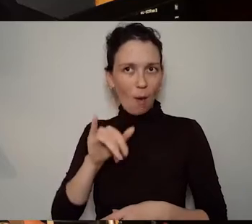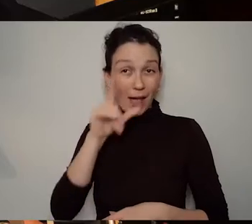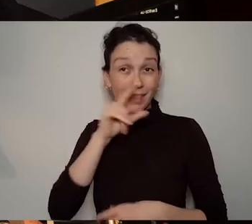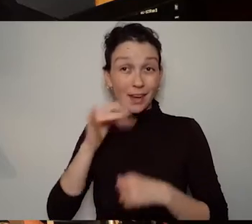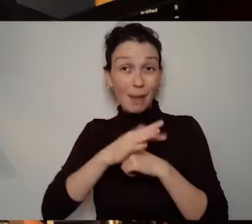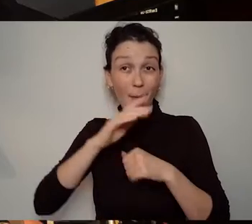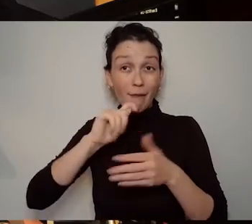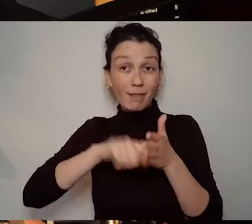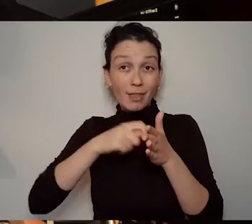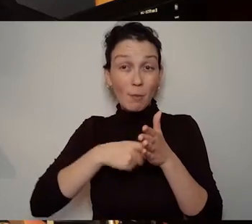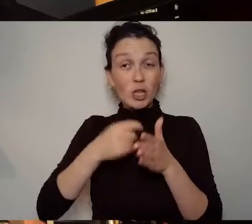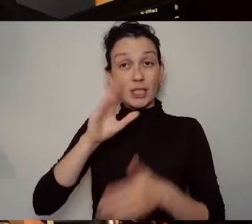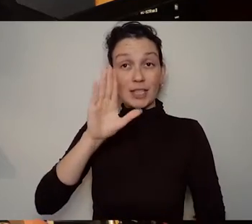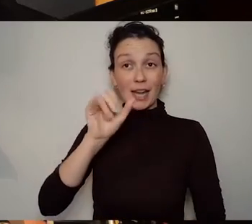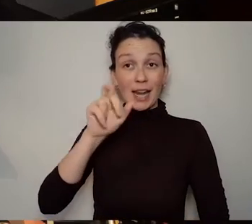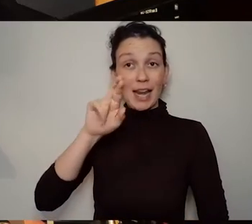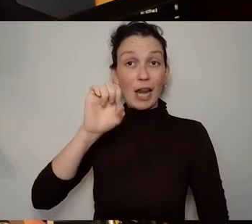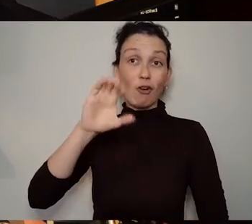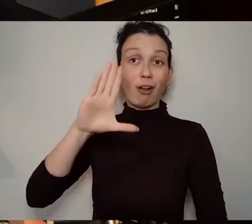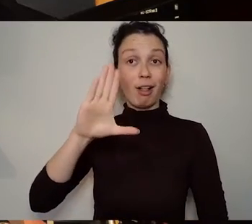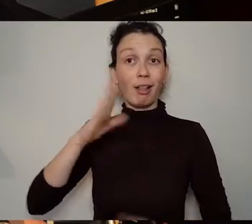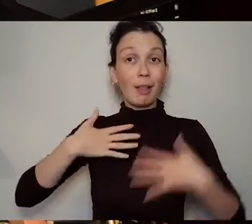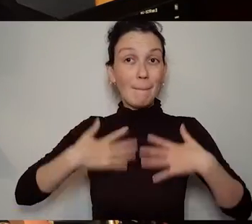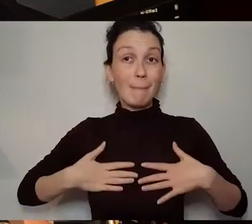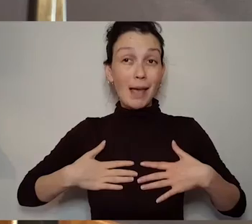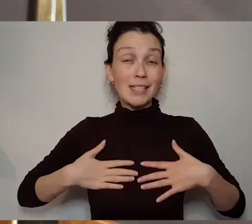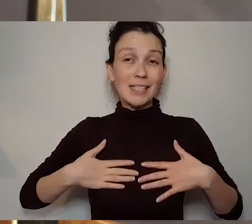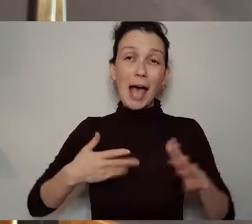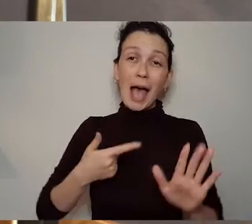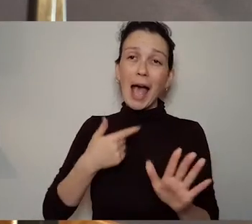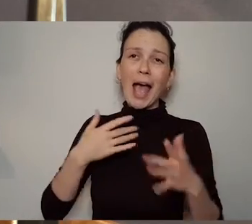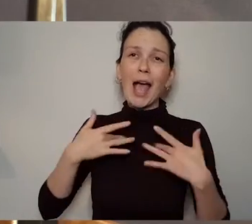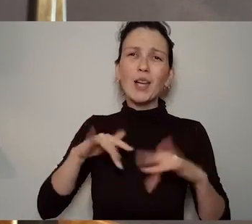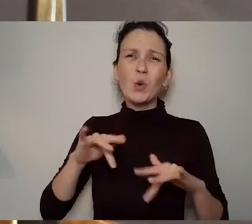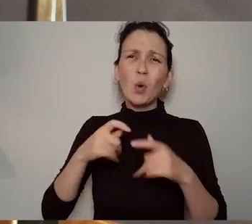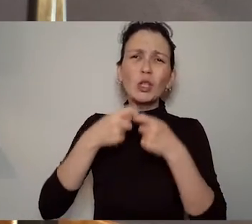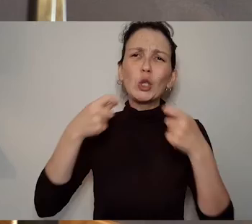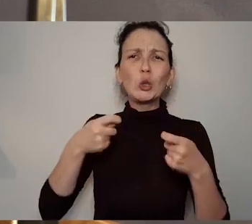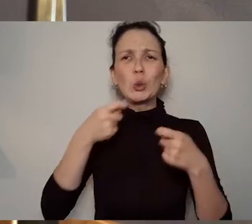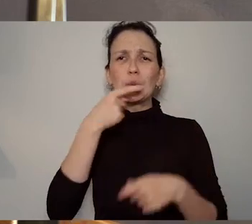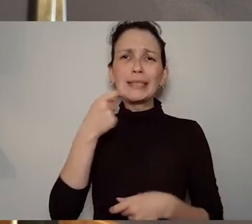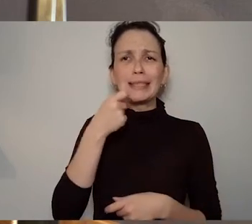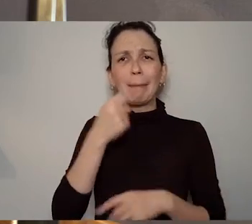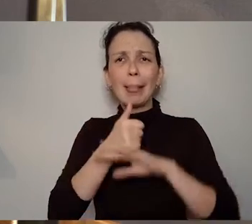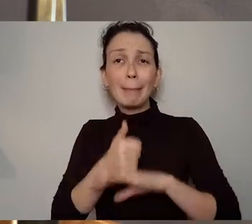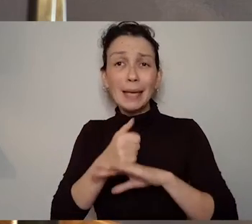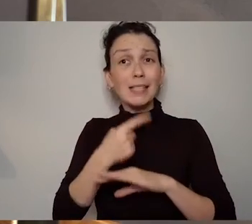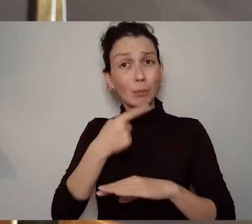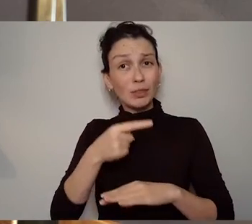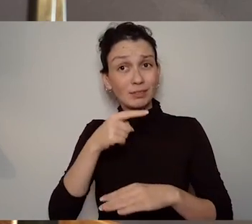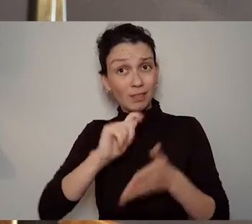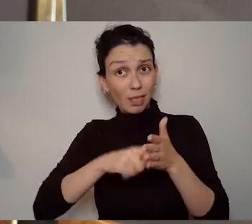really about communication through physicality is that fair? Like I mean Amanda is a is a visual